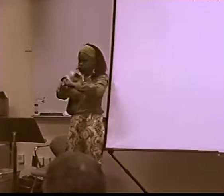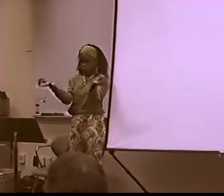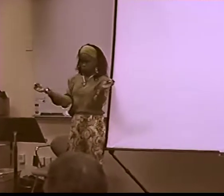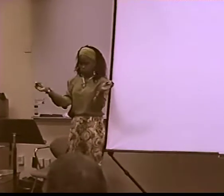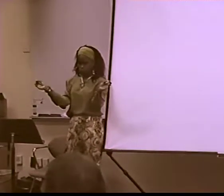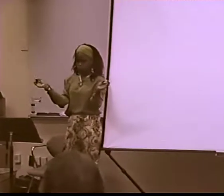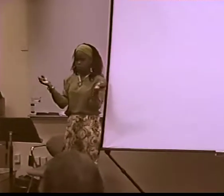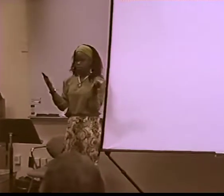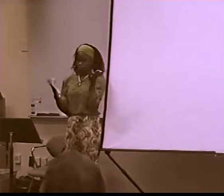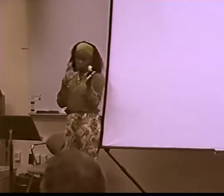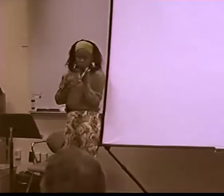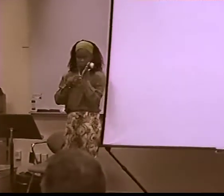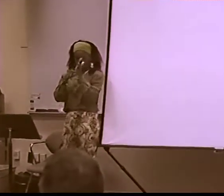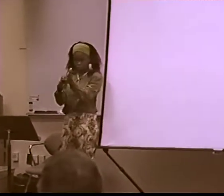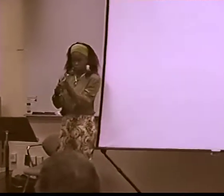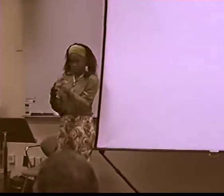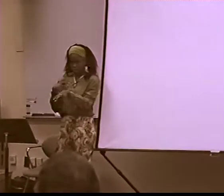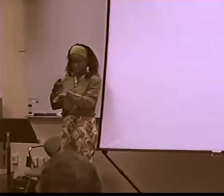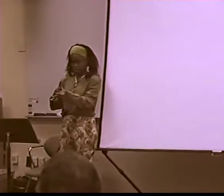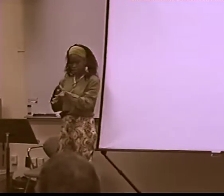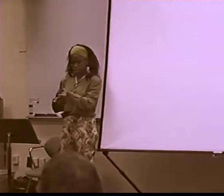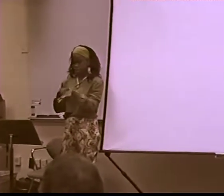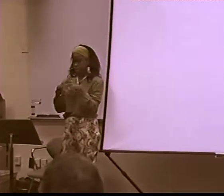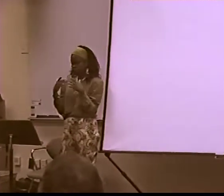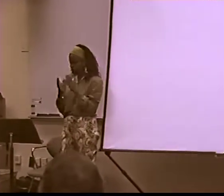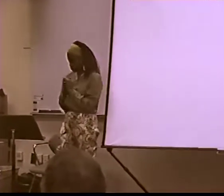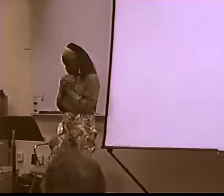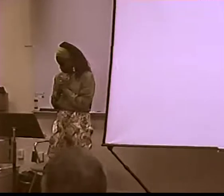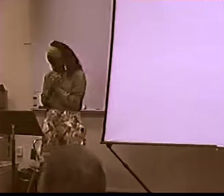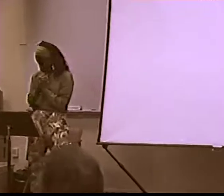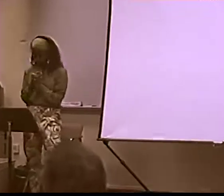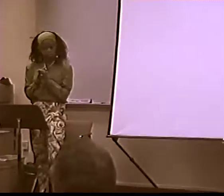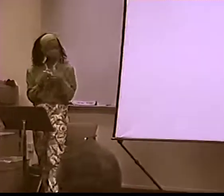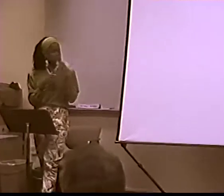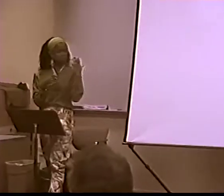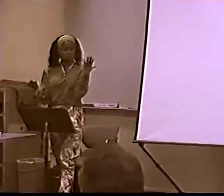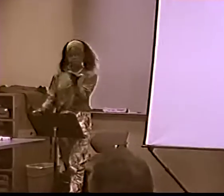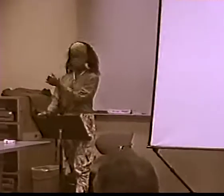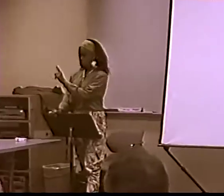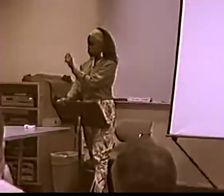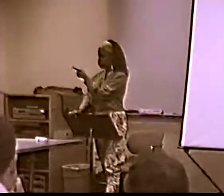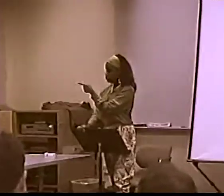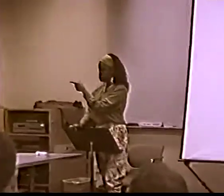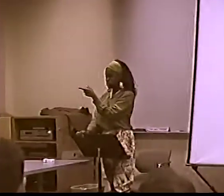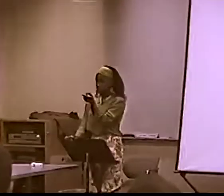AND I'LL BE ABLE TO SHOW THAT LATER. AND THERE'S NO SPECIAL EFFECTS IN THAT ONE. AND MAYBE THAT'S WHERE THAT...